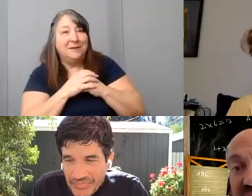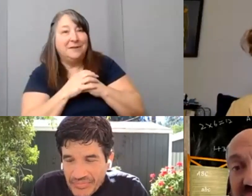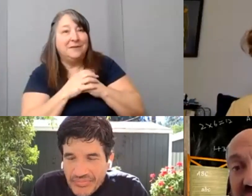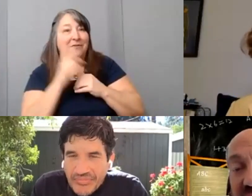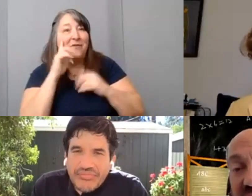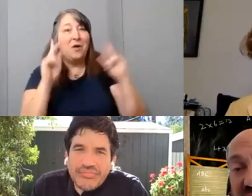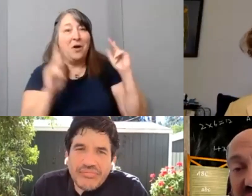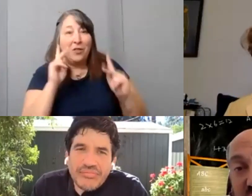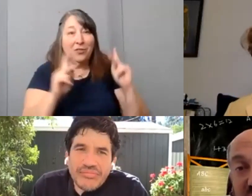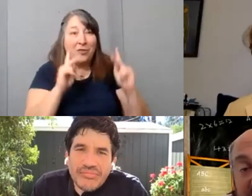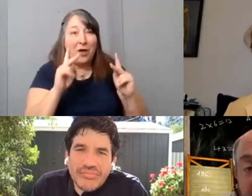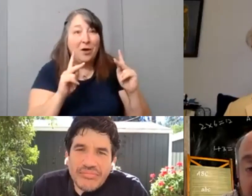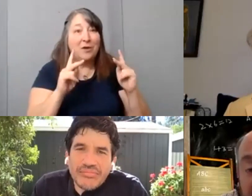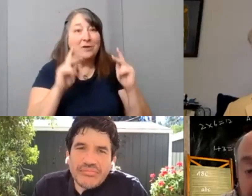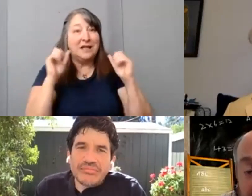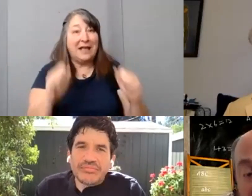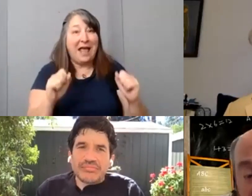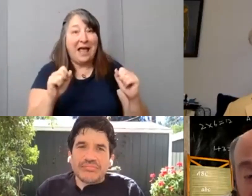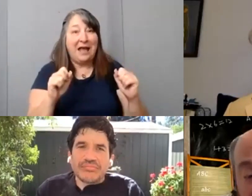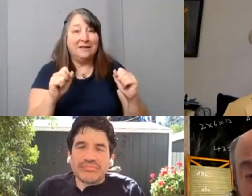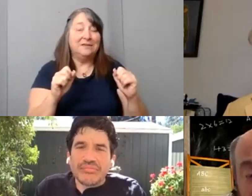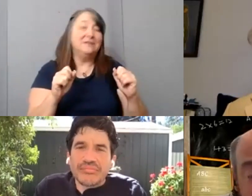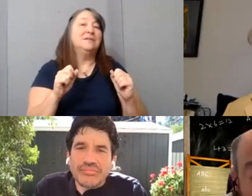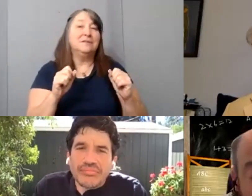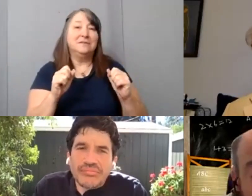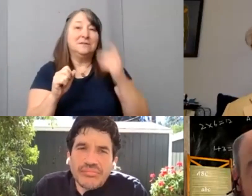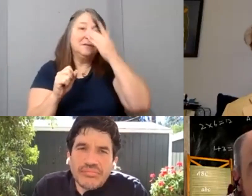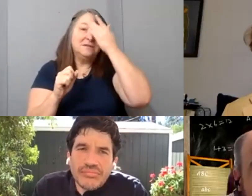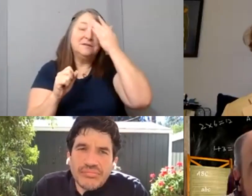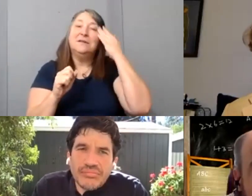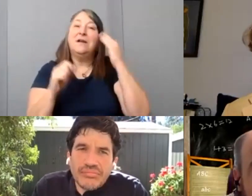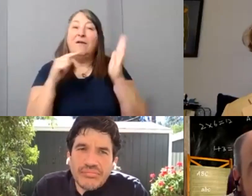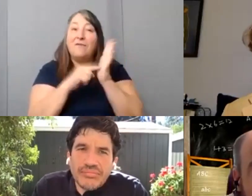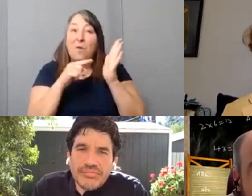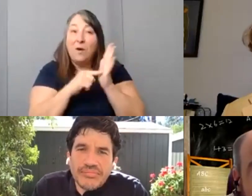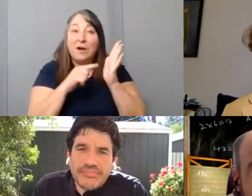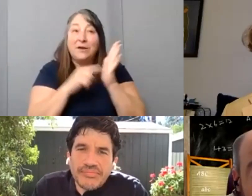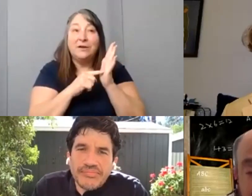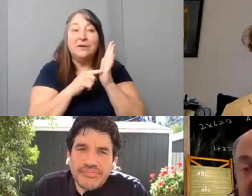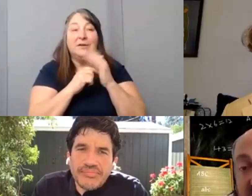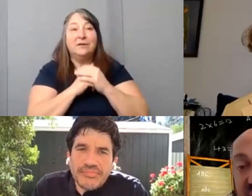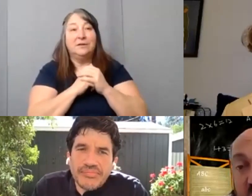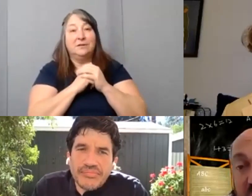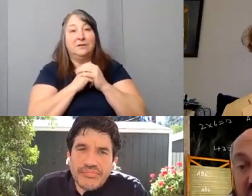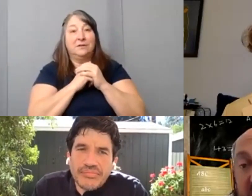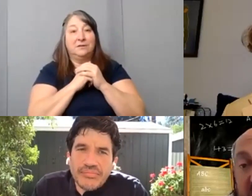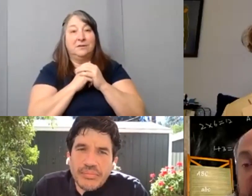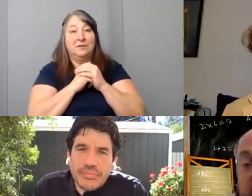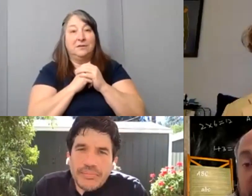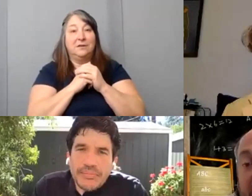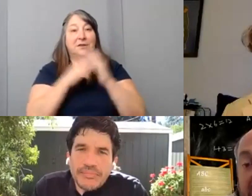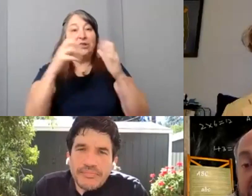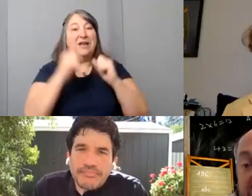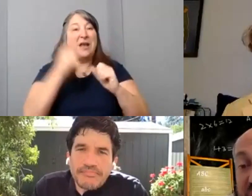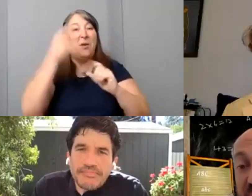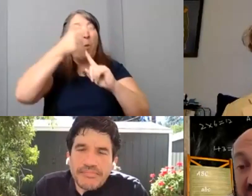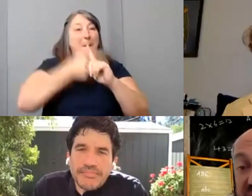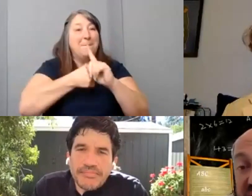that maybe can afford um this you can you can like get yourself a one month membership on Storyblocks.